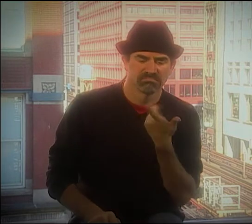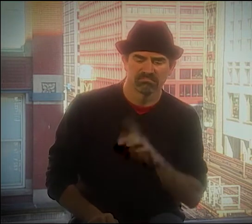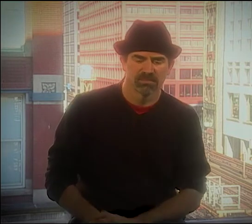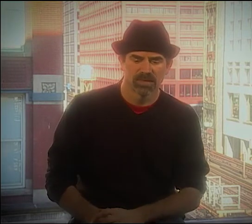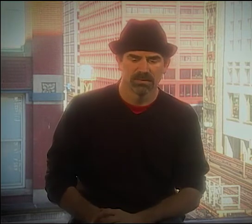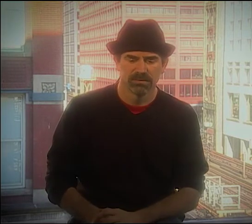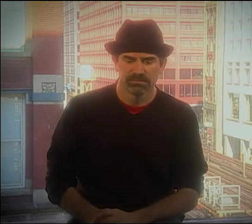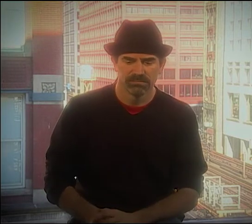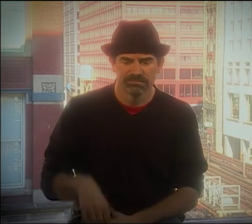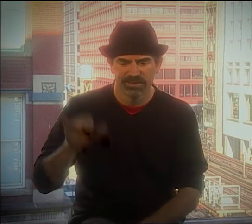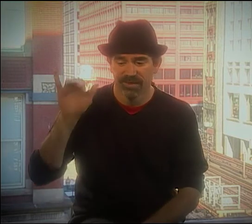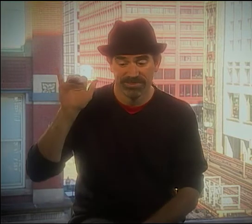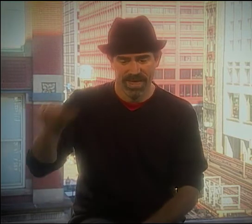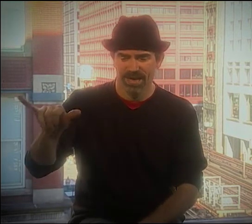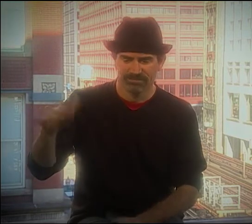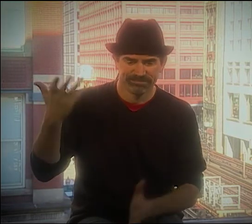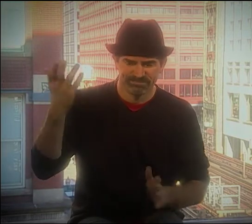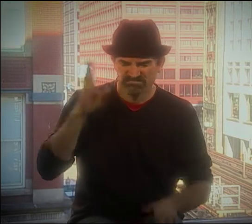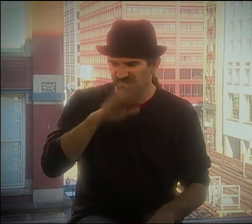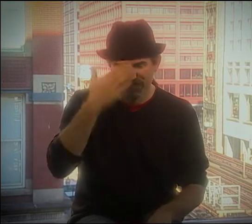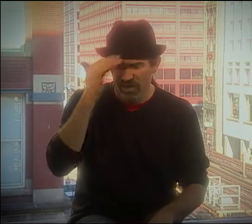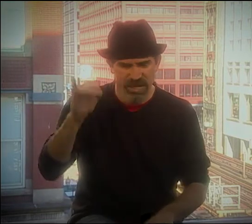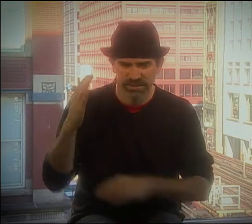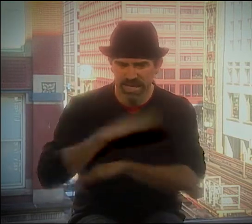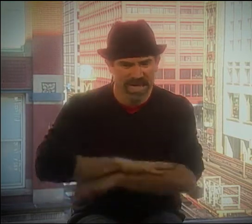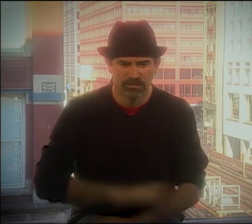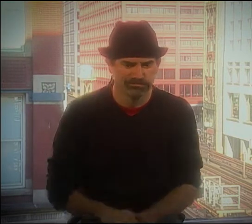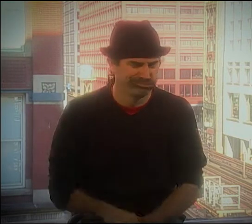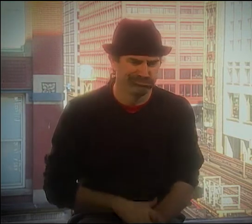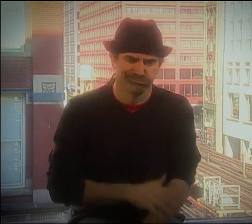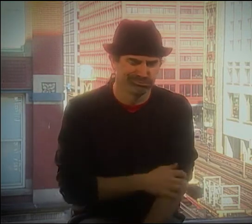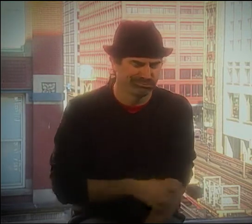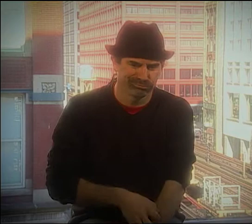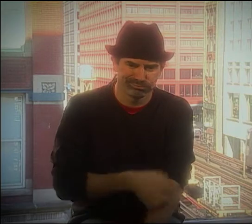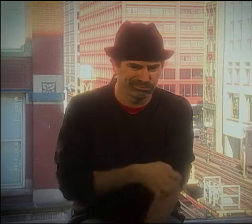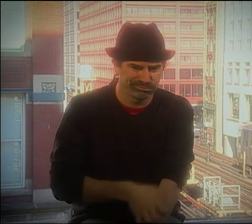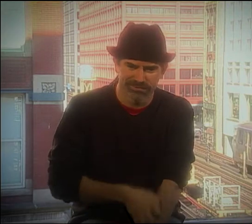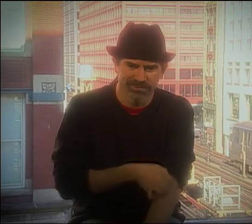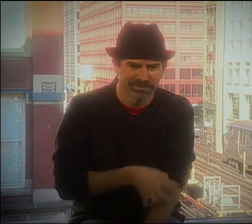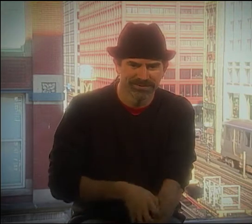I REMEMBER THAT FEELING SO CLEARLY. IT BLEW ME AWAY. I'LL NEVER FORGET THAT DAY.